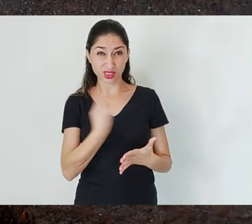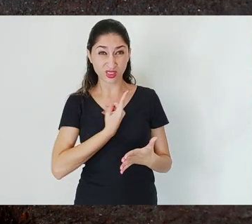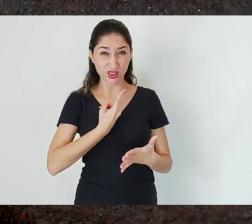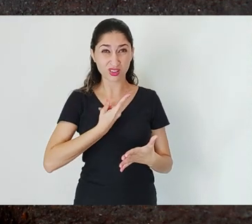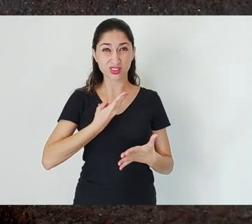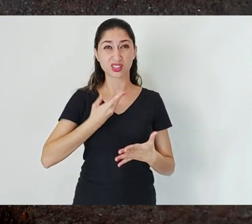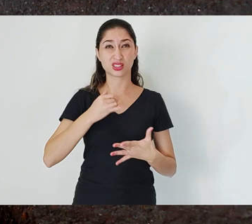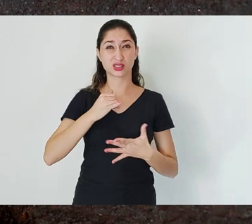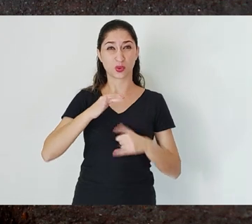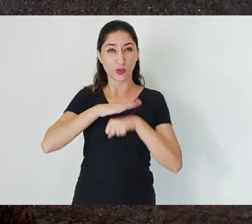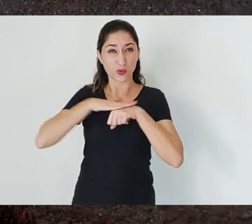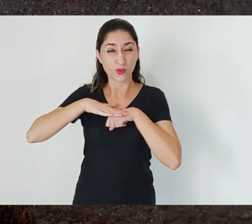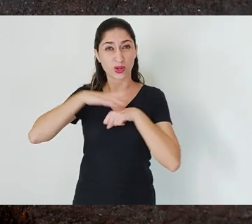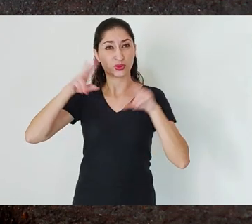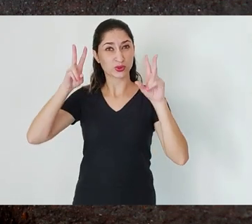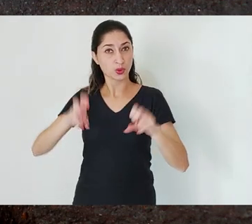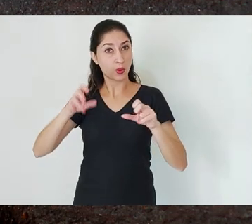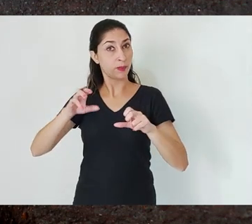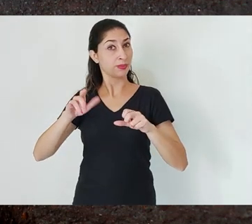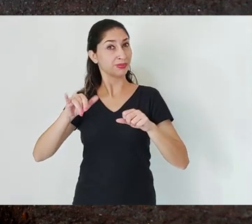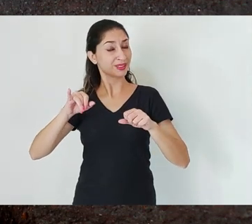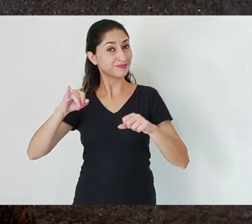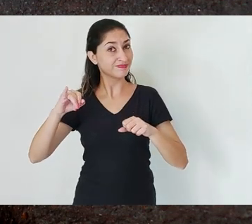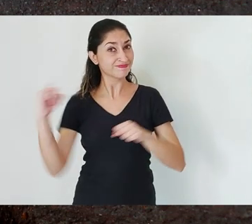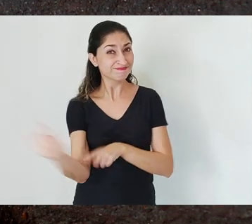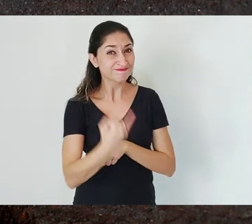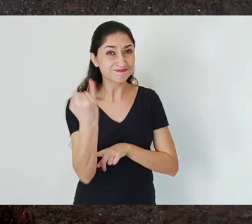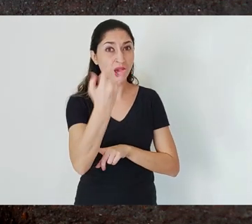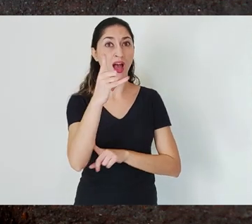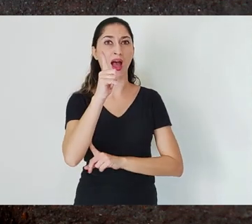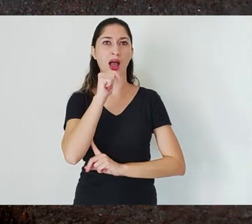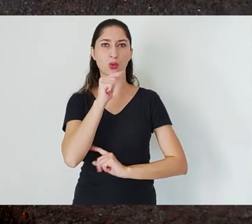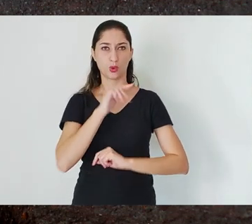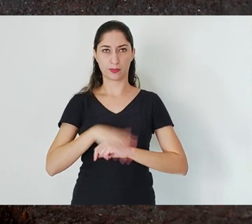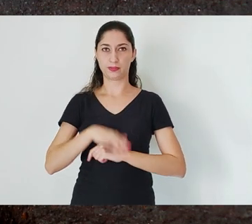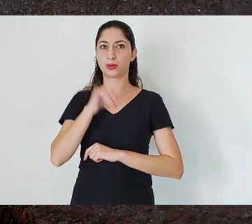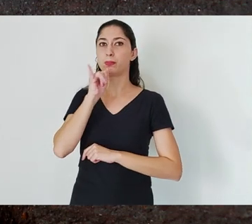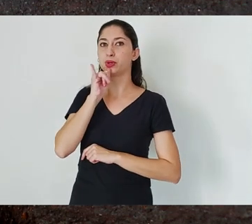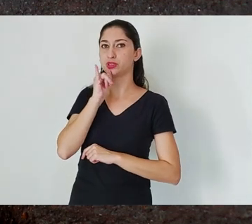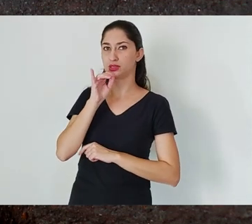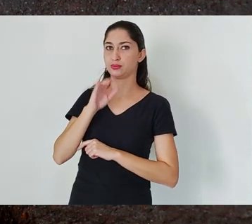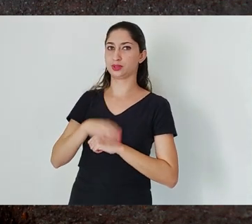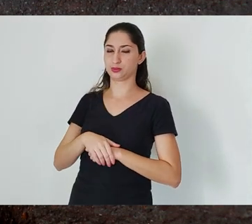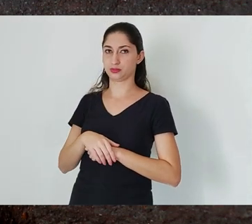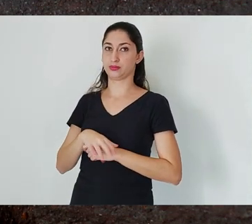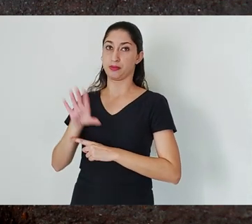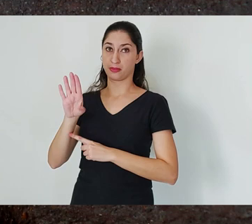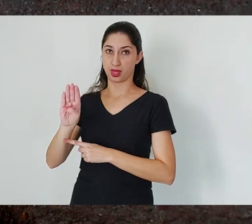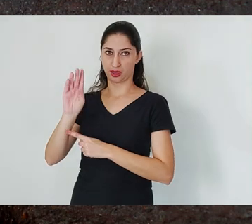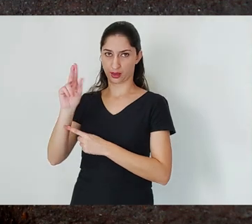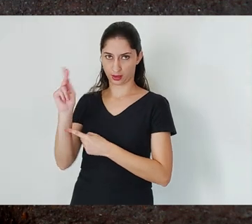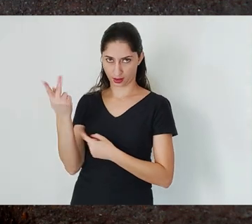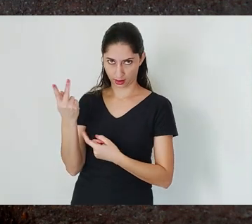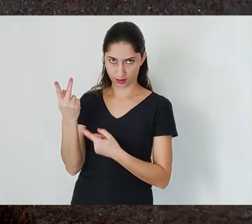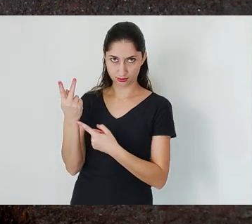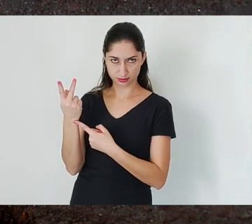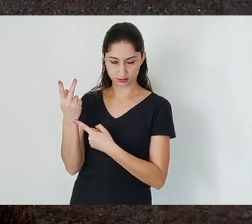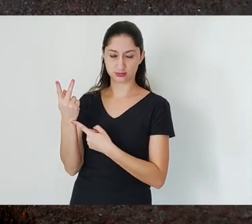in the metropolitan region of Belo Horizonte, it is important for us to understand that the metropolitan region is comprised of obviously its core city, Belo Horizonte, several satellite